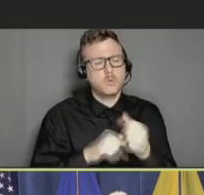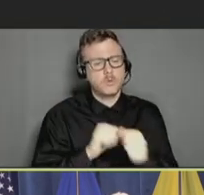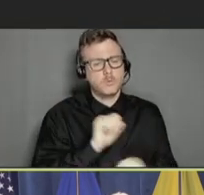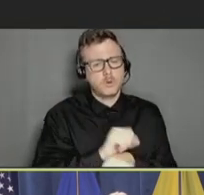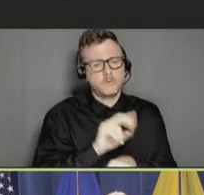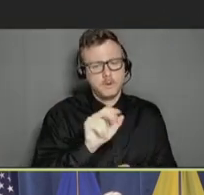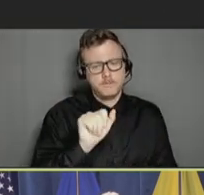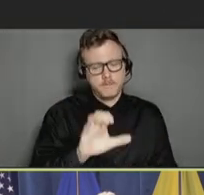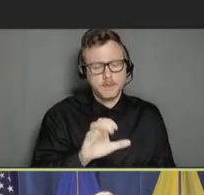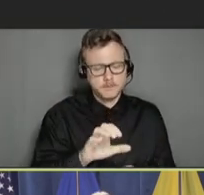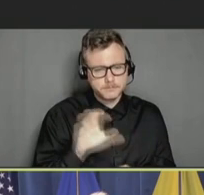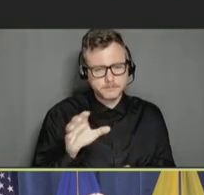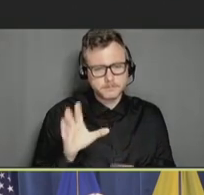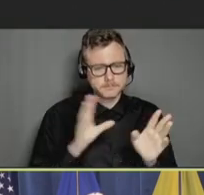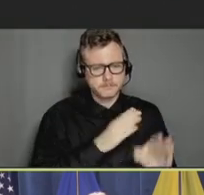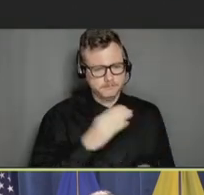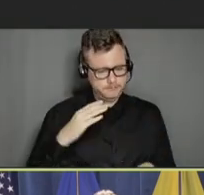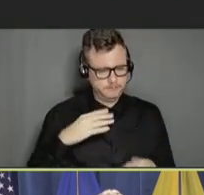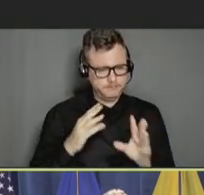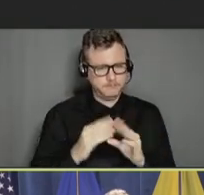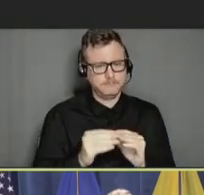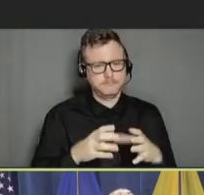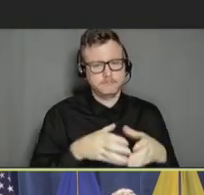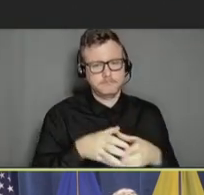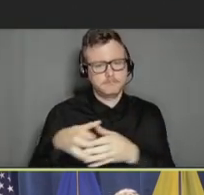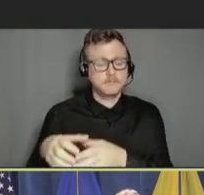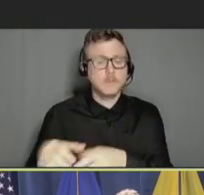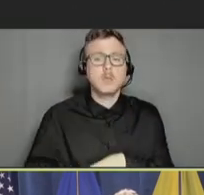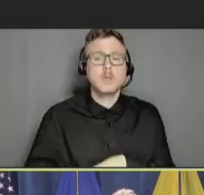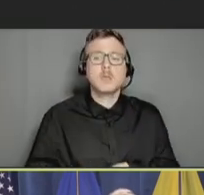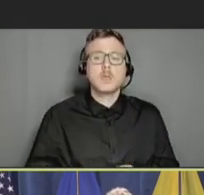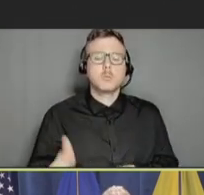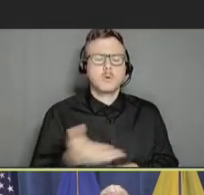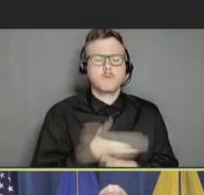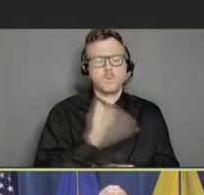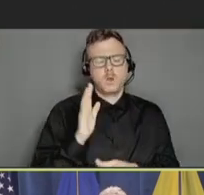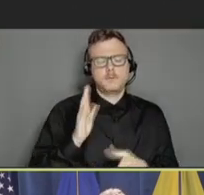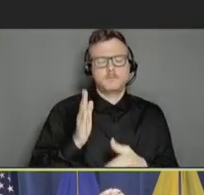Before I conclude my remarks, I wanted to discuss the new report that my office just